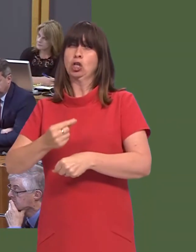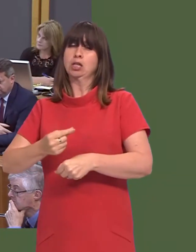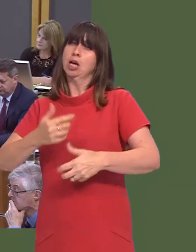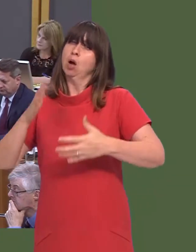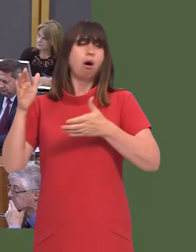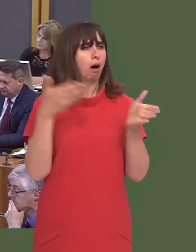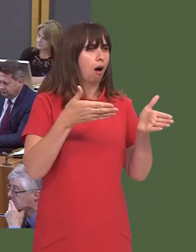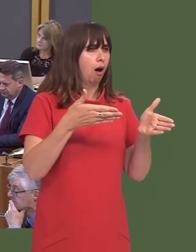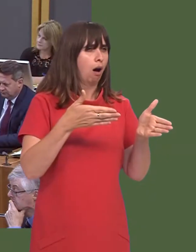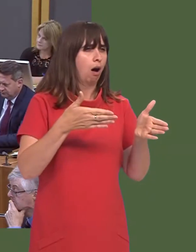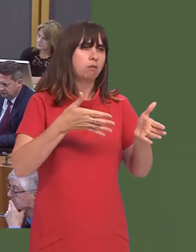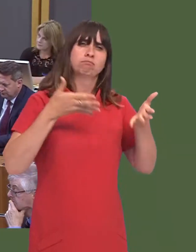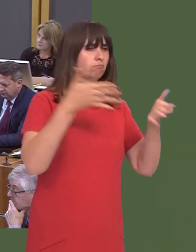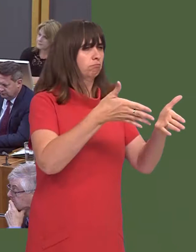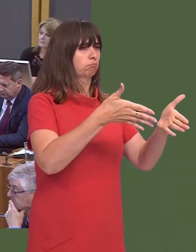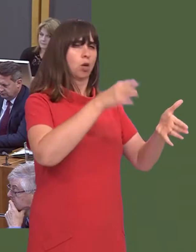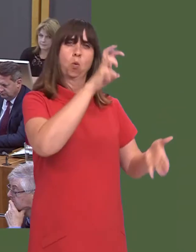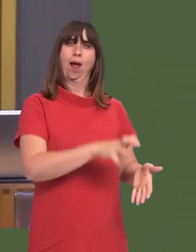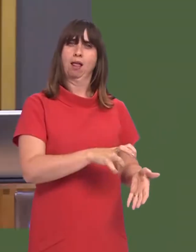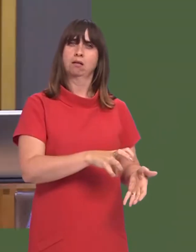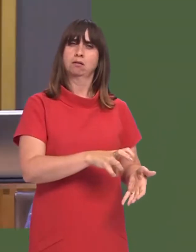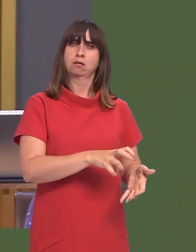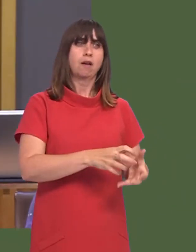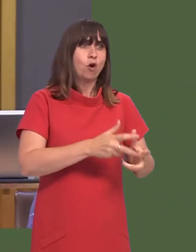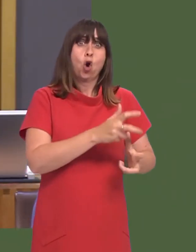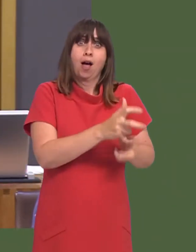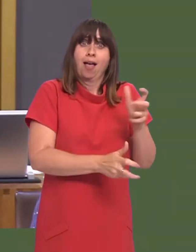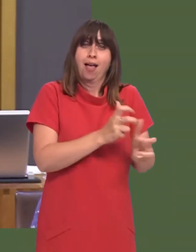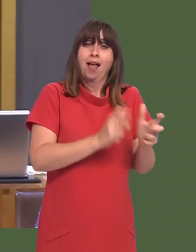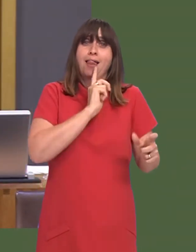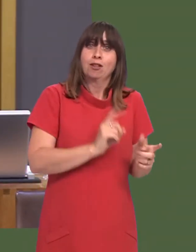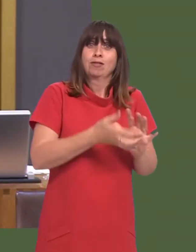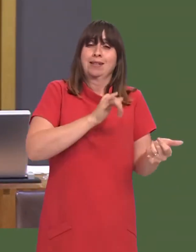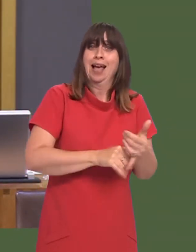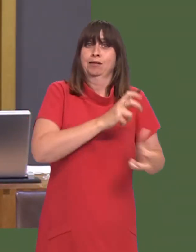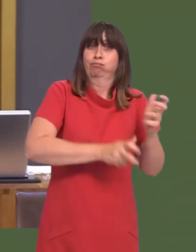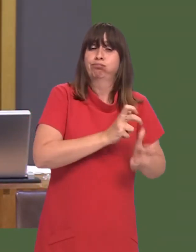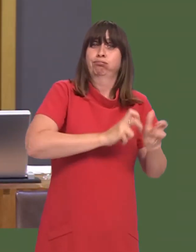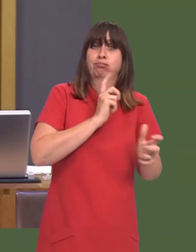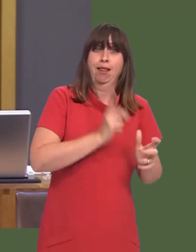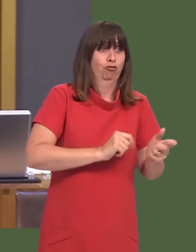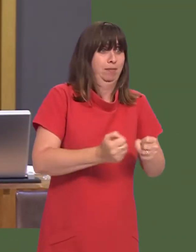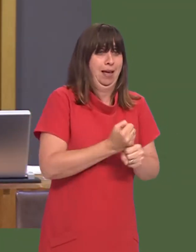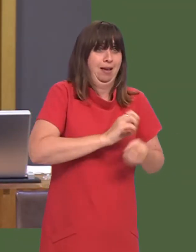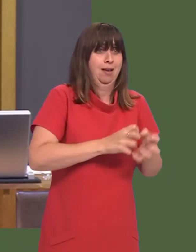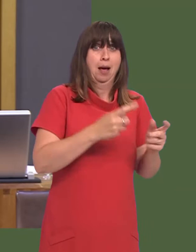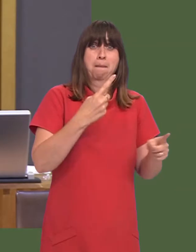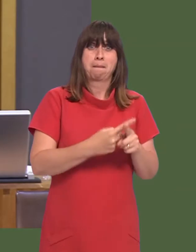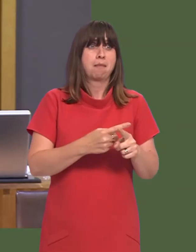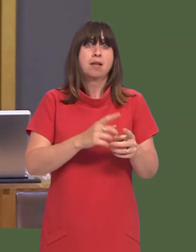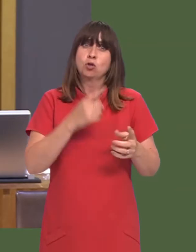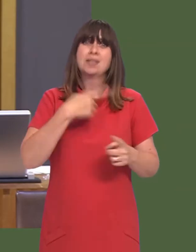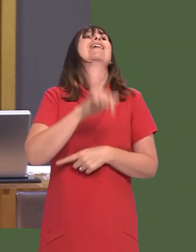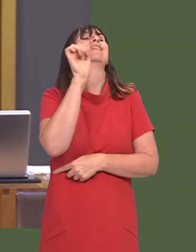an active direct interest in Wales in terms of energy, but also in terms of national infrastructure,